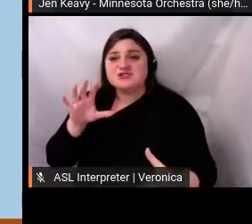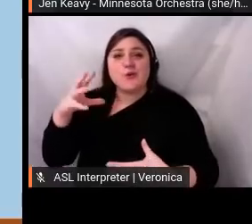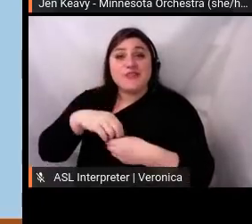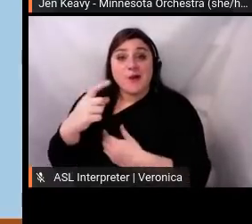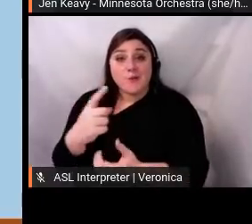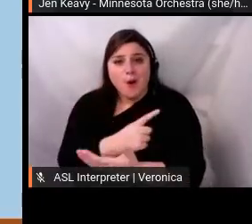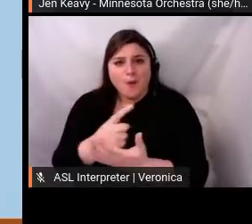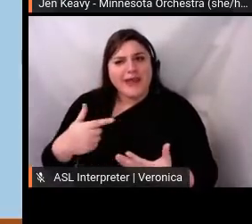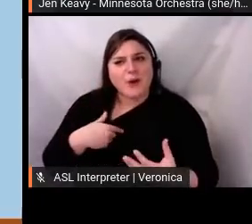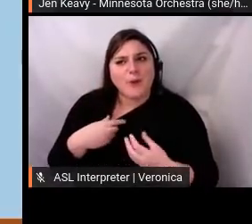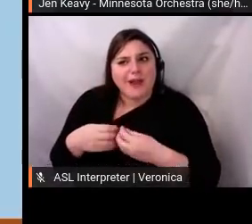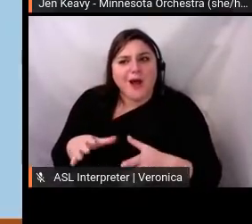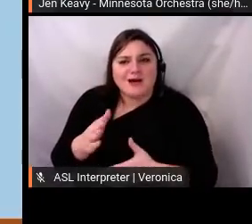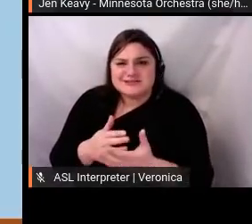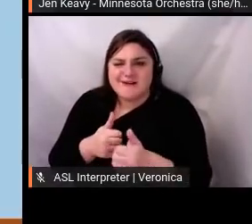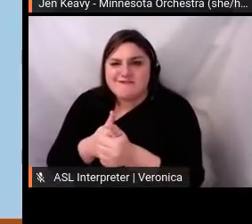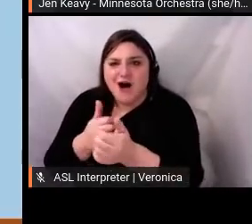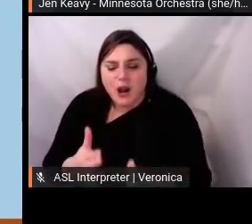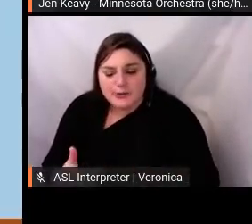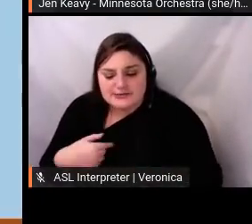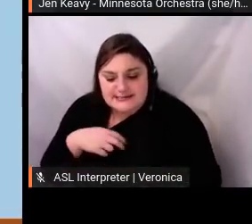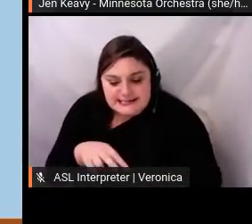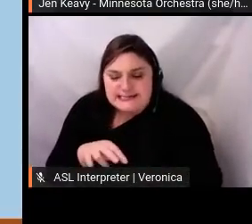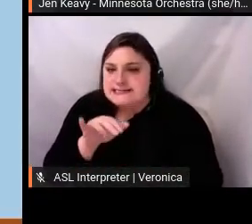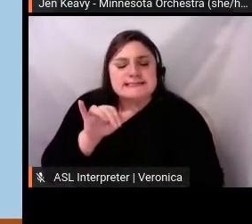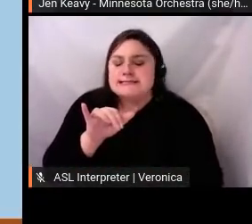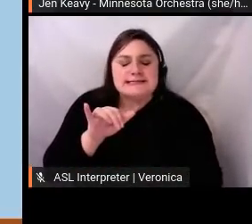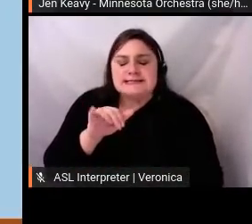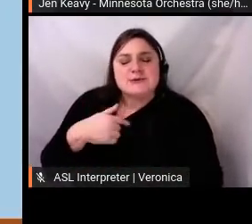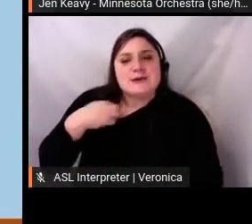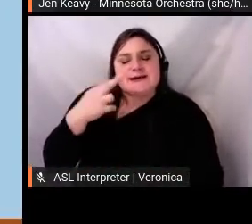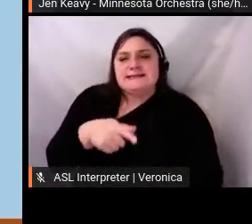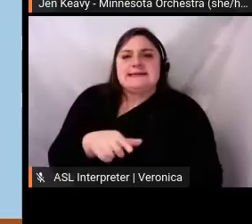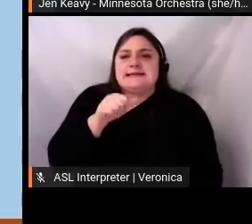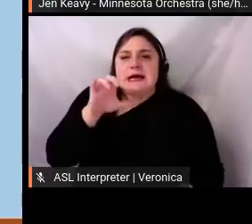to our website to shift the focus away from ticket sales and toward digital